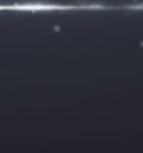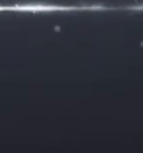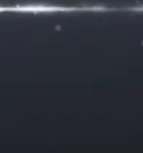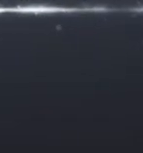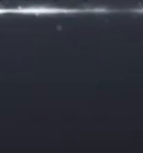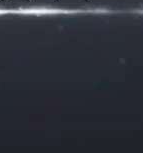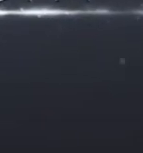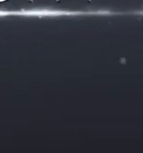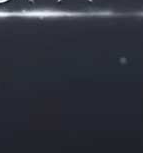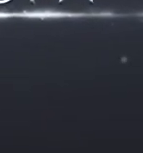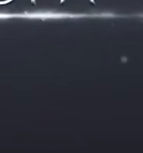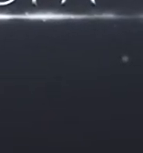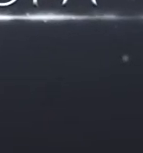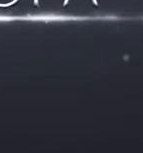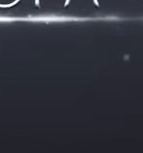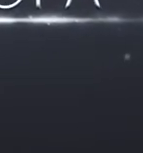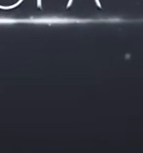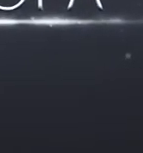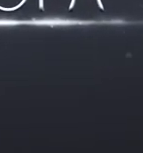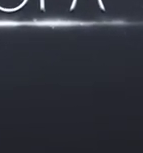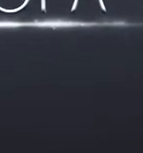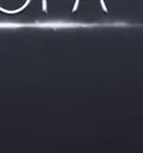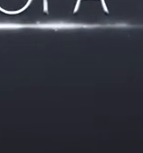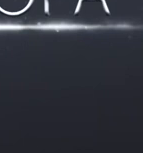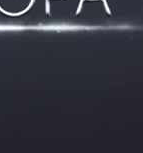the south african female referee is a stalwart on the field